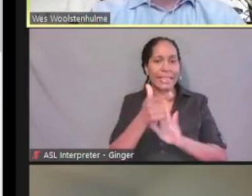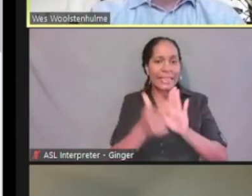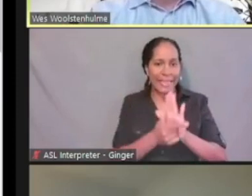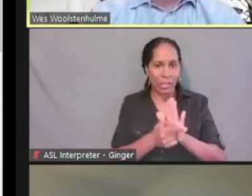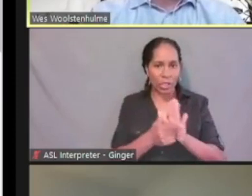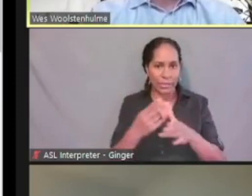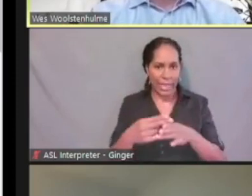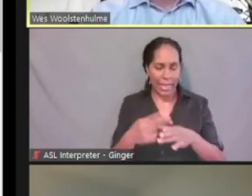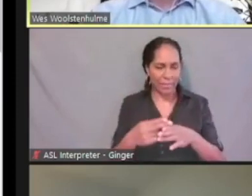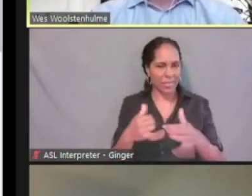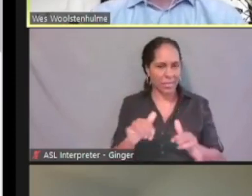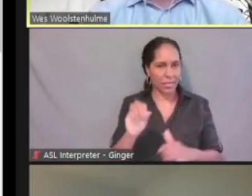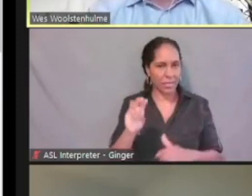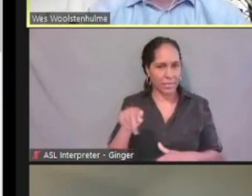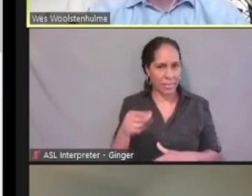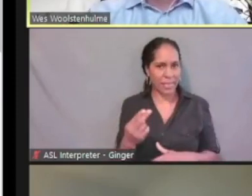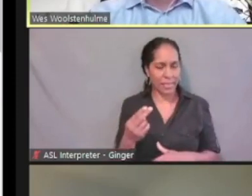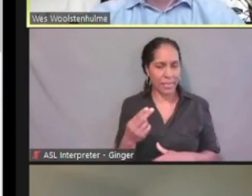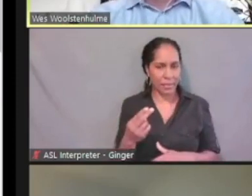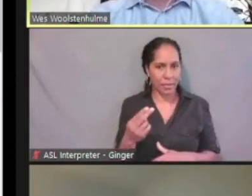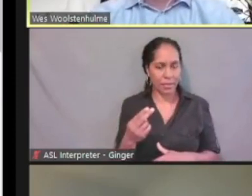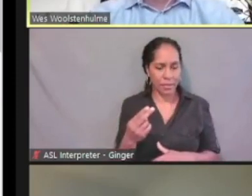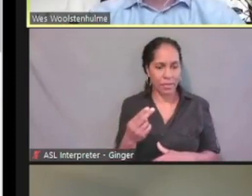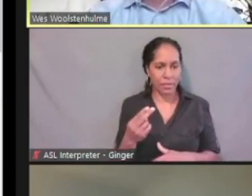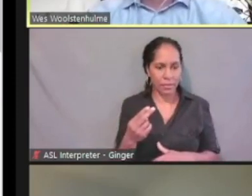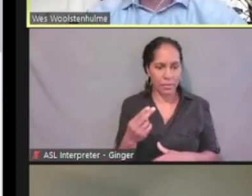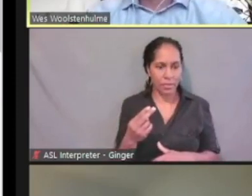And that way when we try to electronically verify